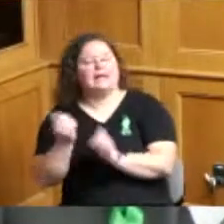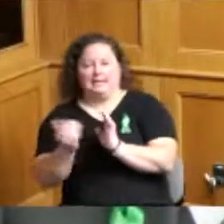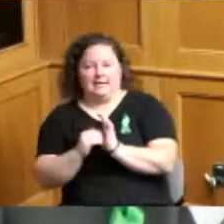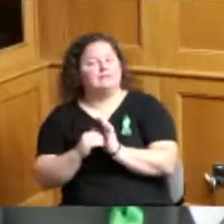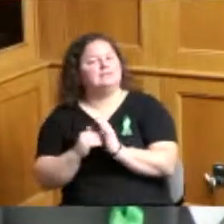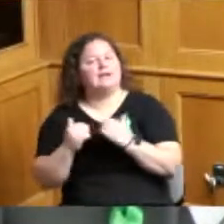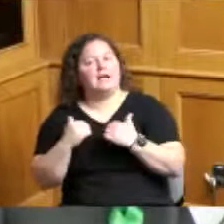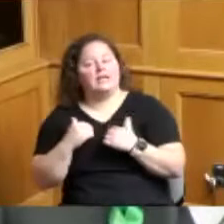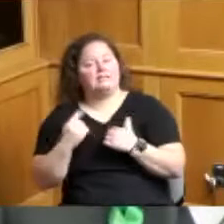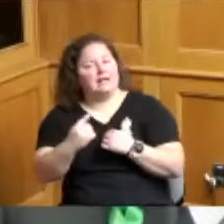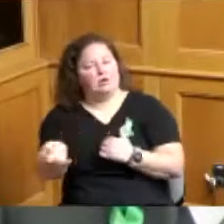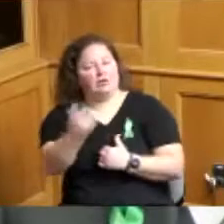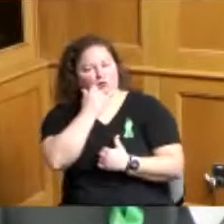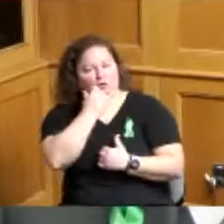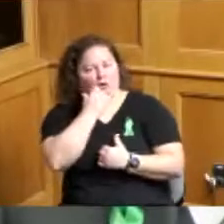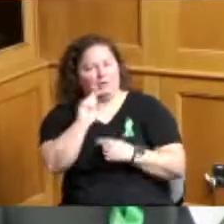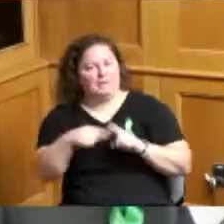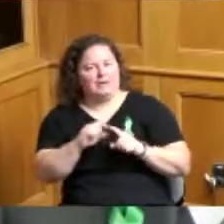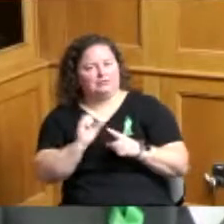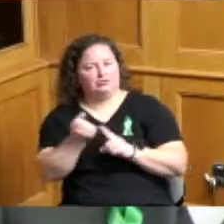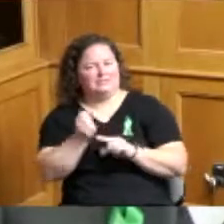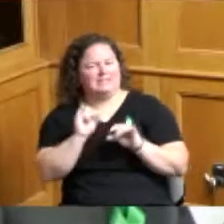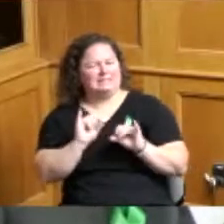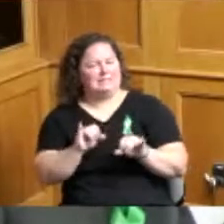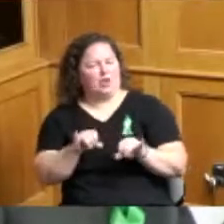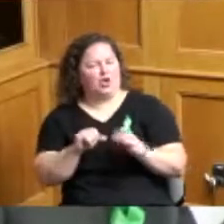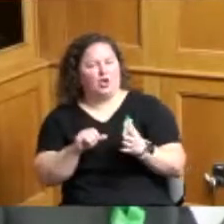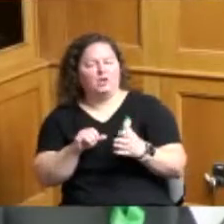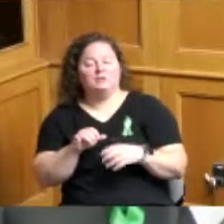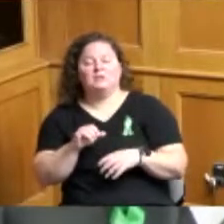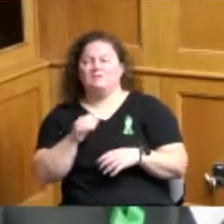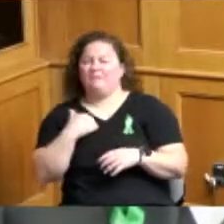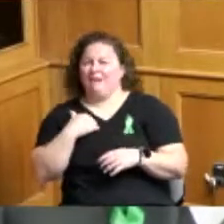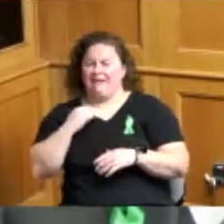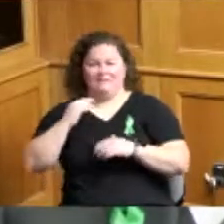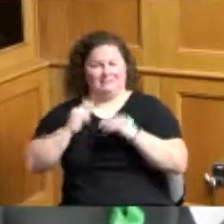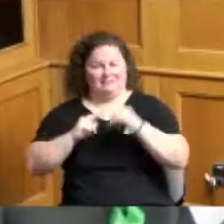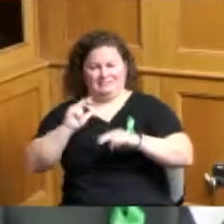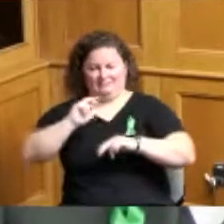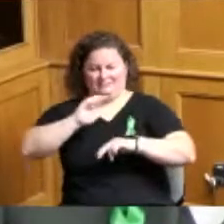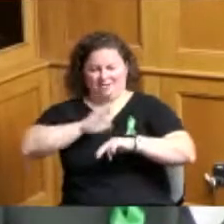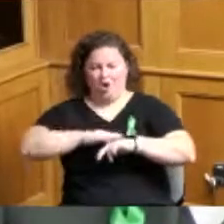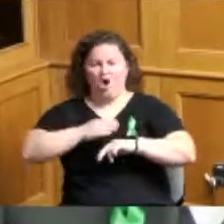where some there was a structure on a piece of property that structure was evidently built over